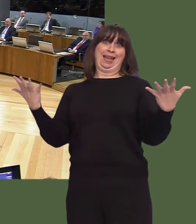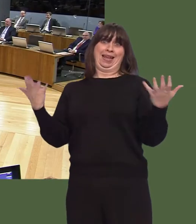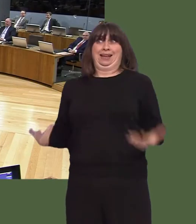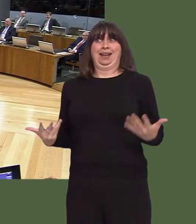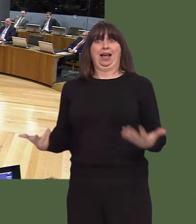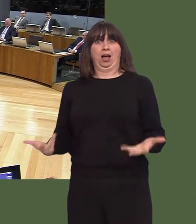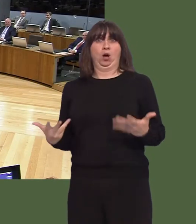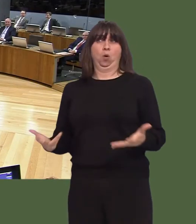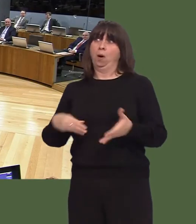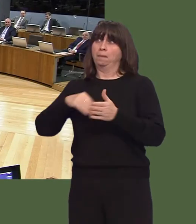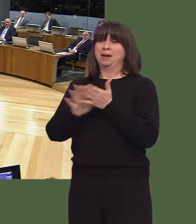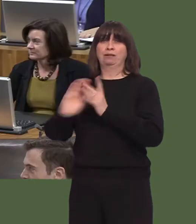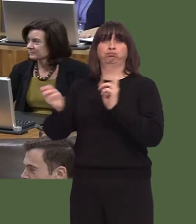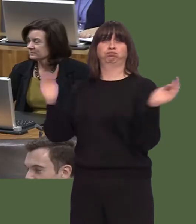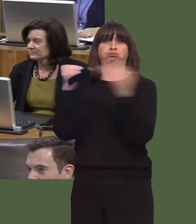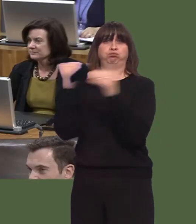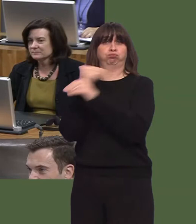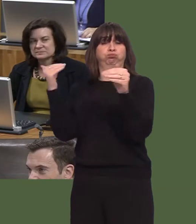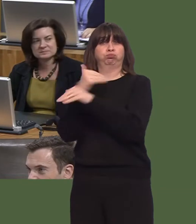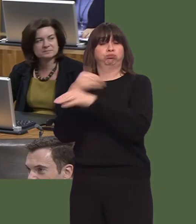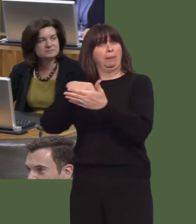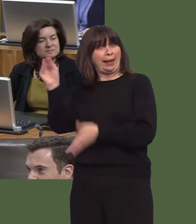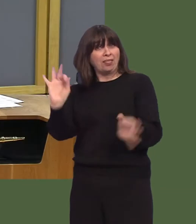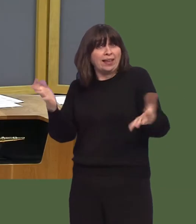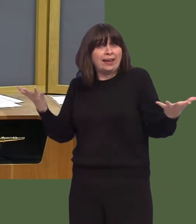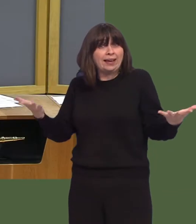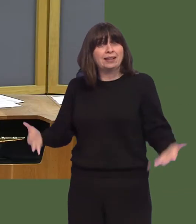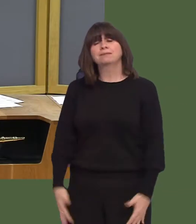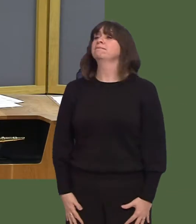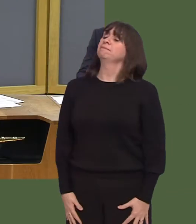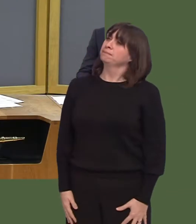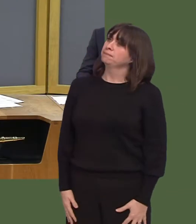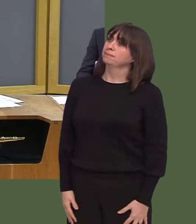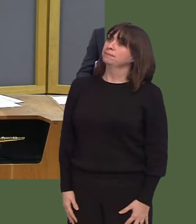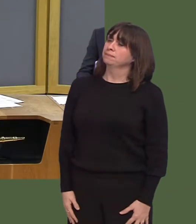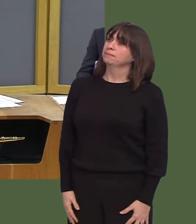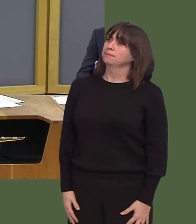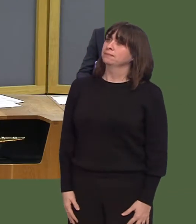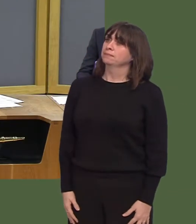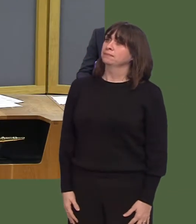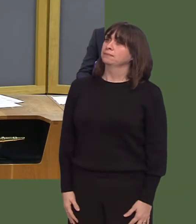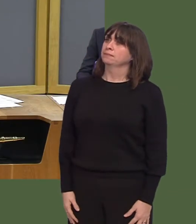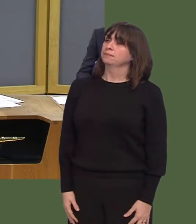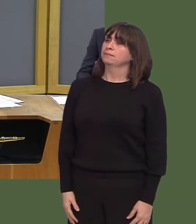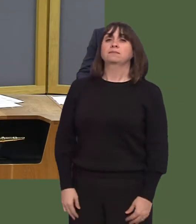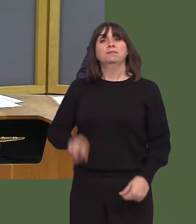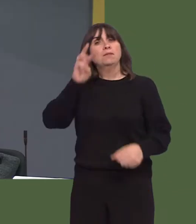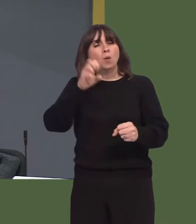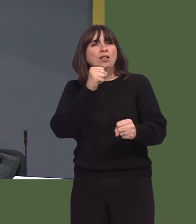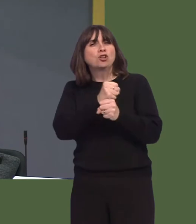Mick Antoniw AM: First Minister, can I welcome very much the Welsh Government's financial